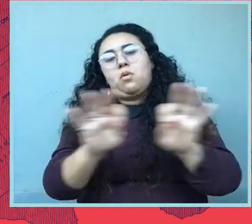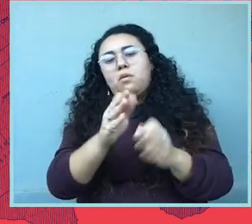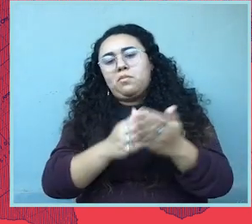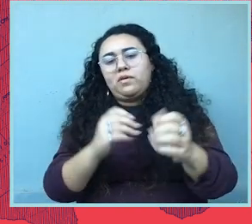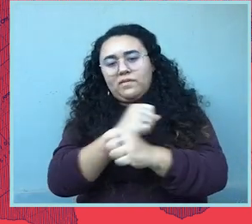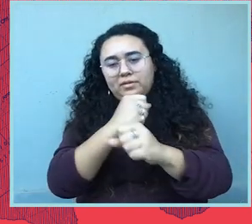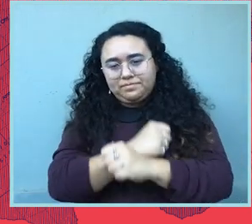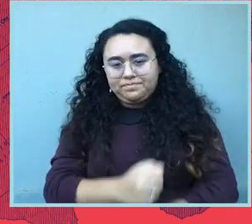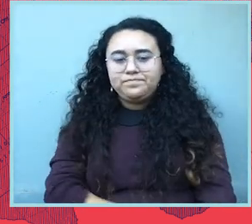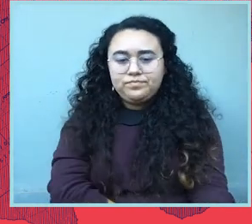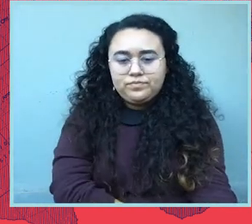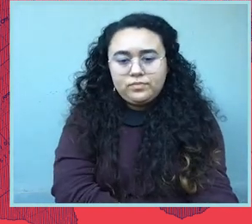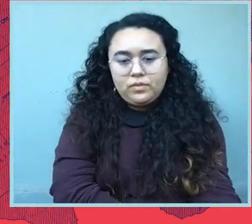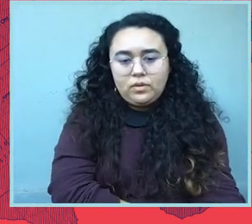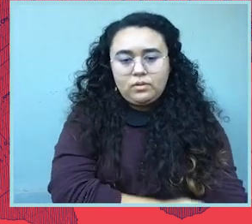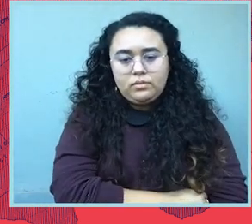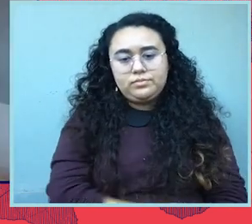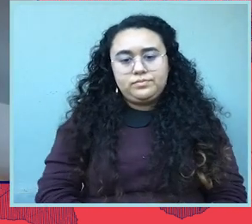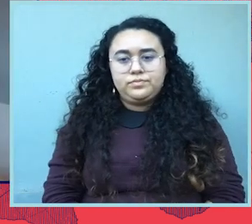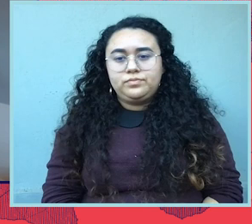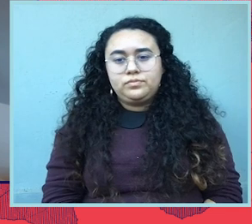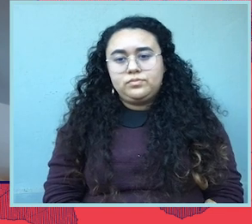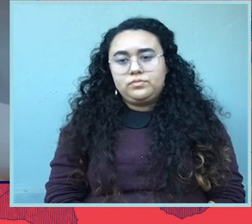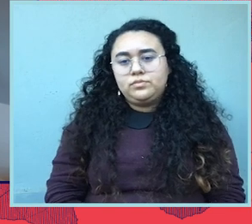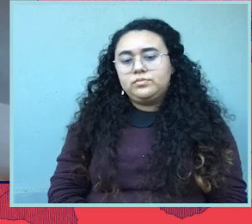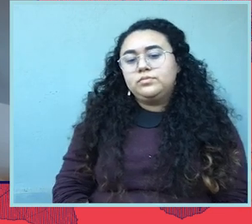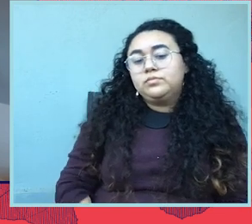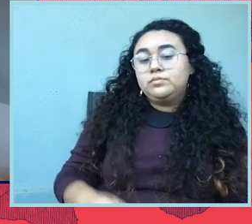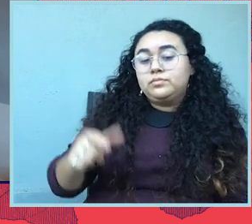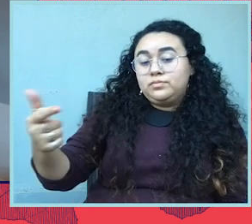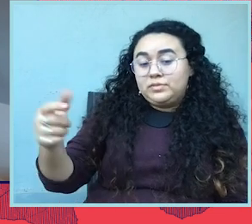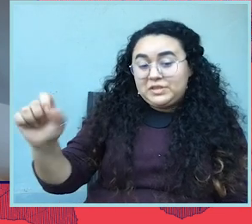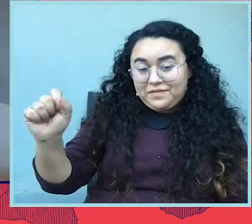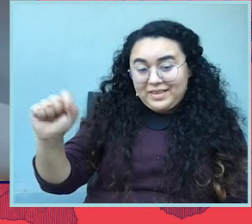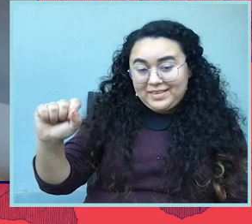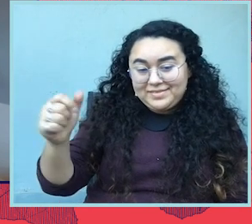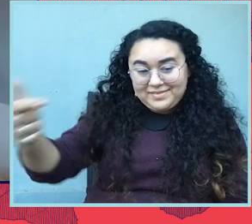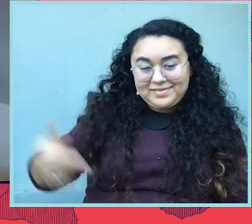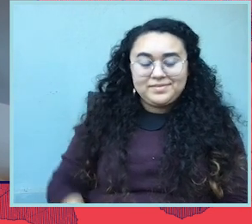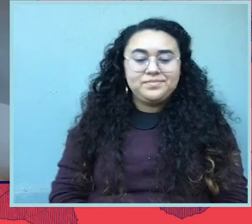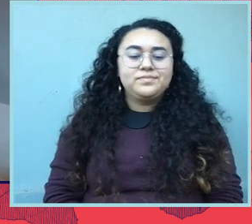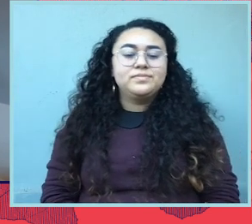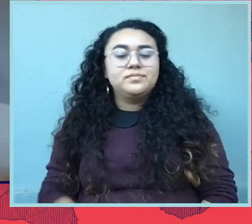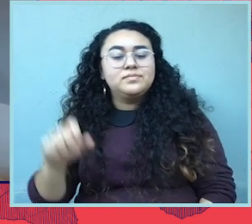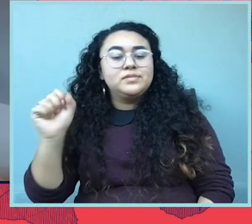that's ultimately going to be a critical part of the fight as well. OK, Sophia, how about you?